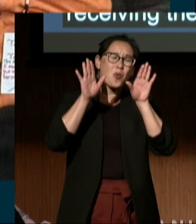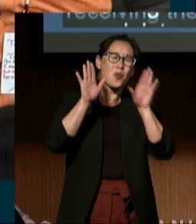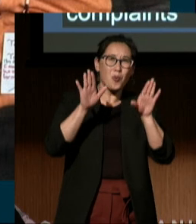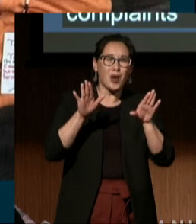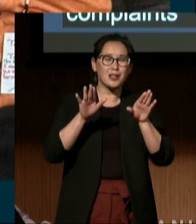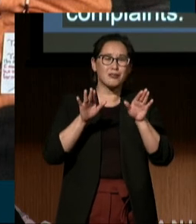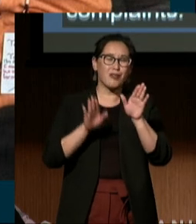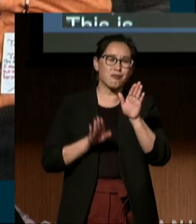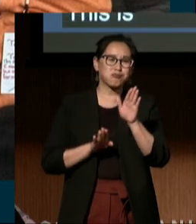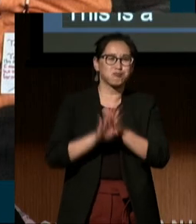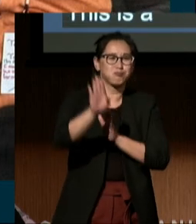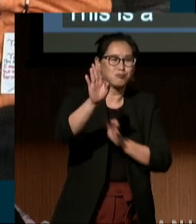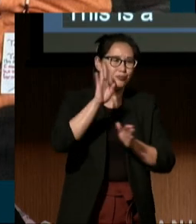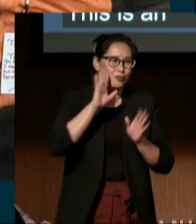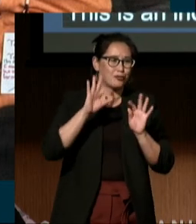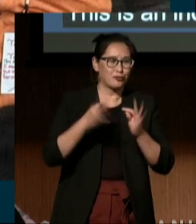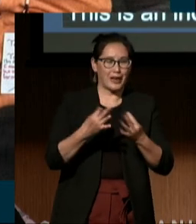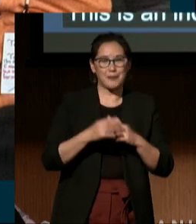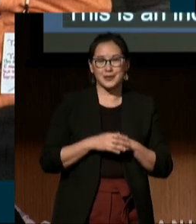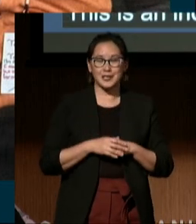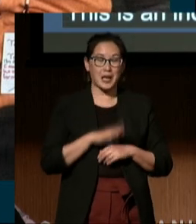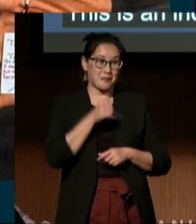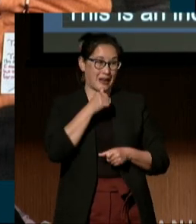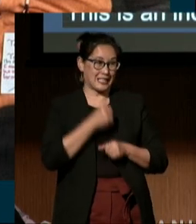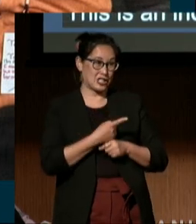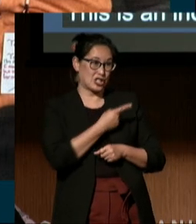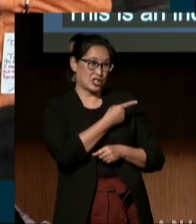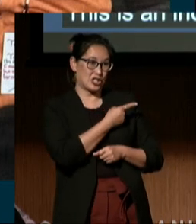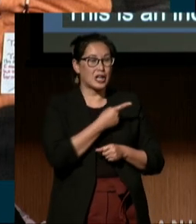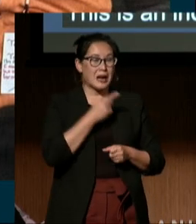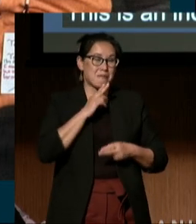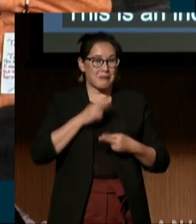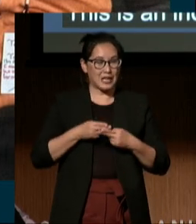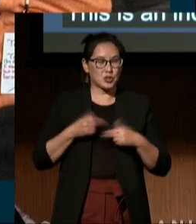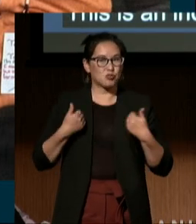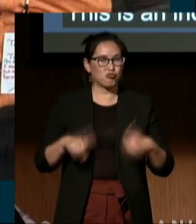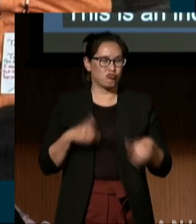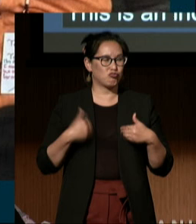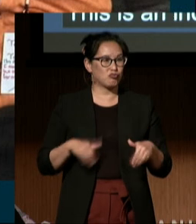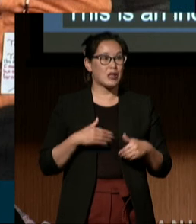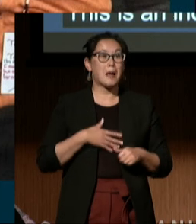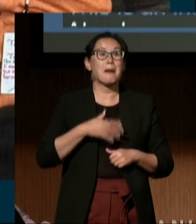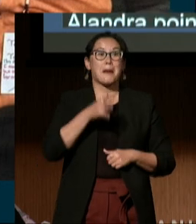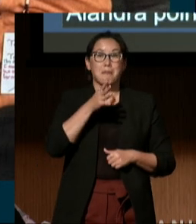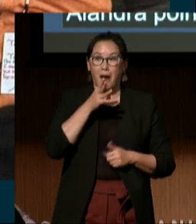My sister, Alandra, pointed out a crucial aspect, my mother can now leave for work without worrying